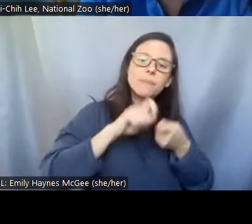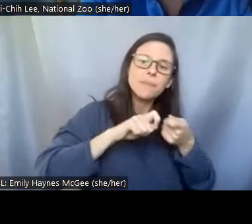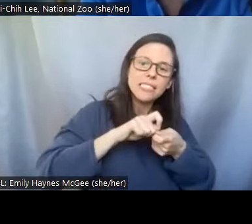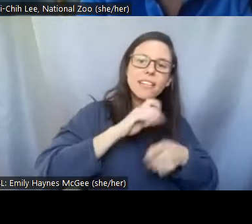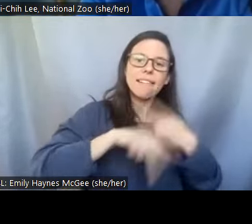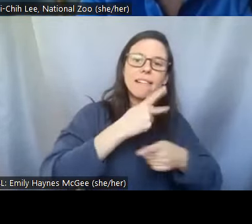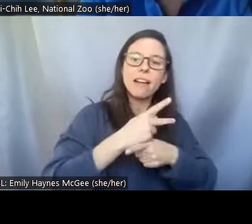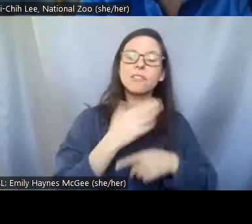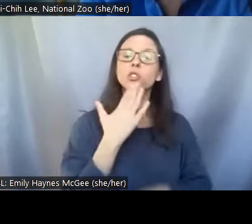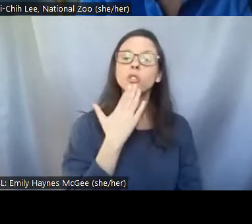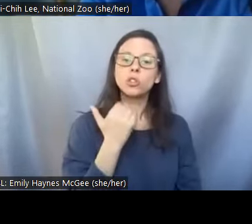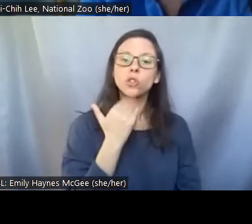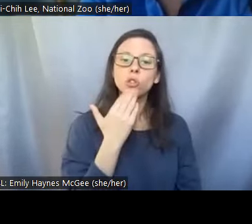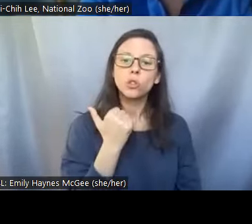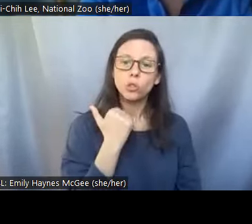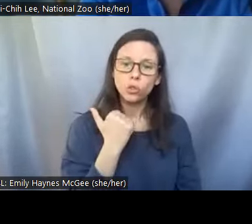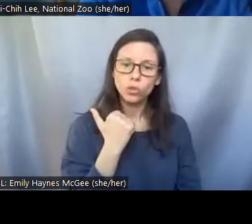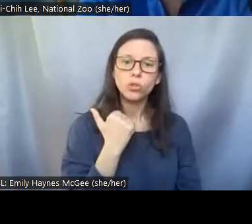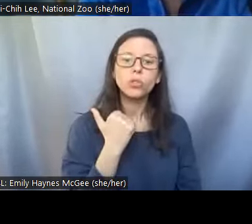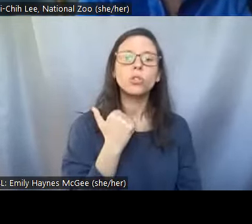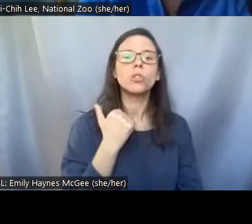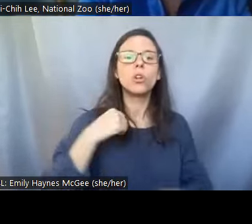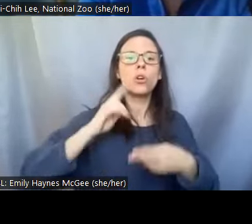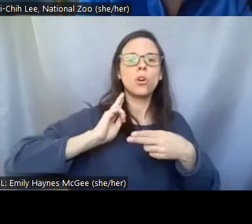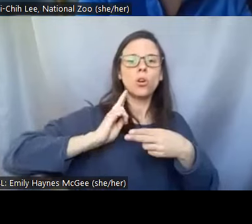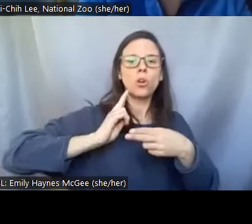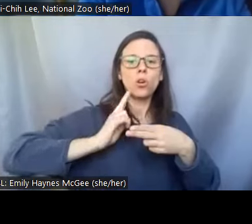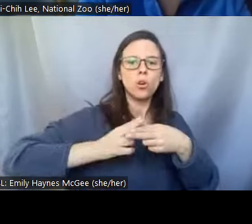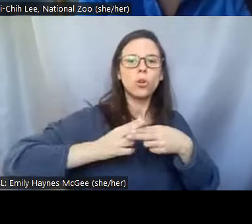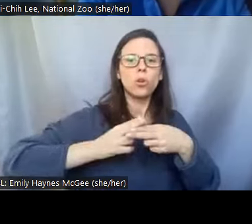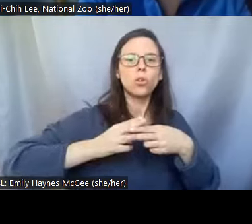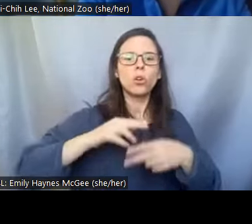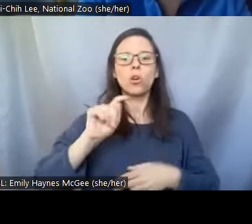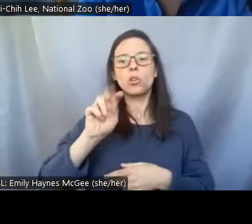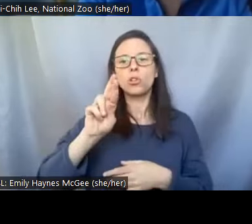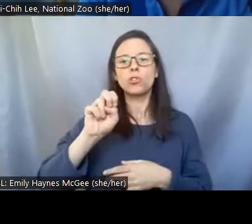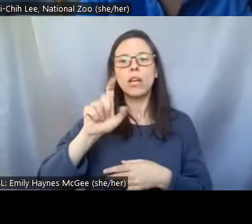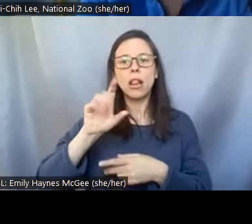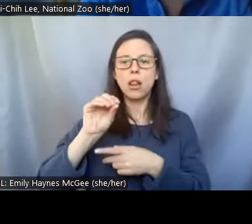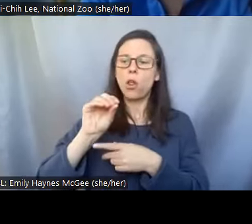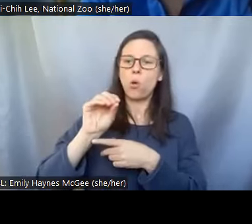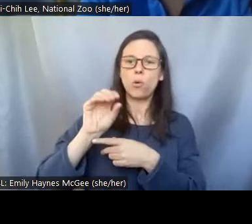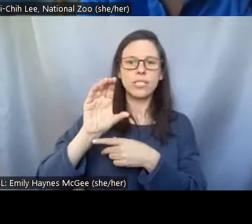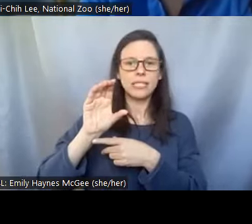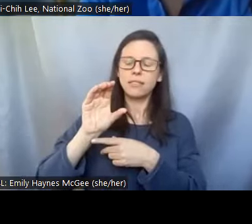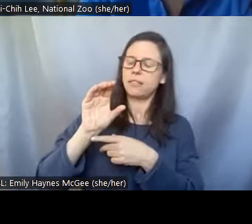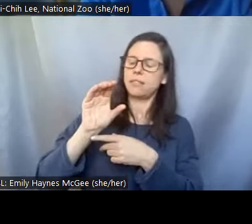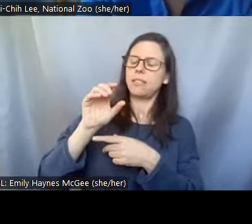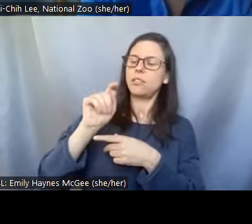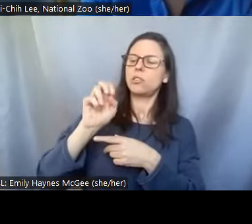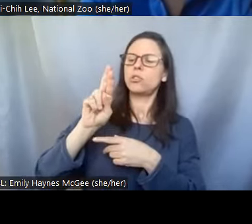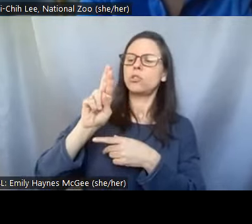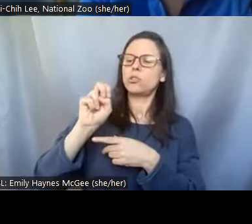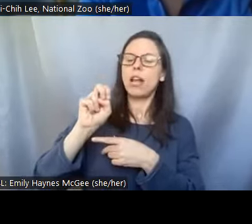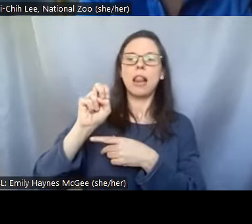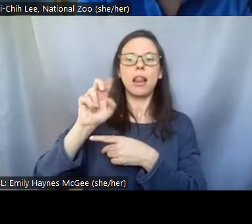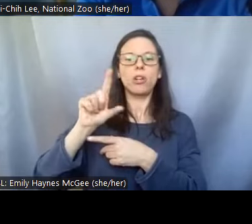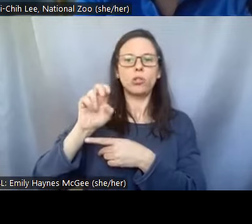in their cells and trellis turn out to be a great protectant to prevent the cells from any damage